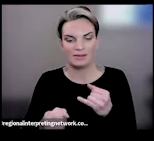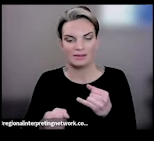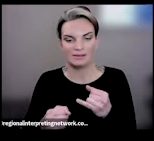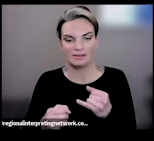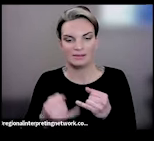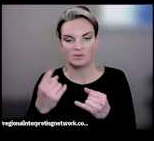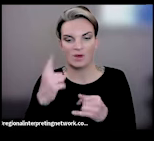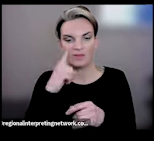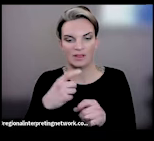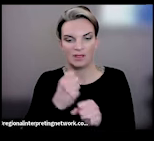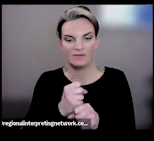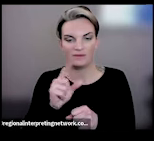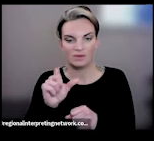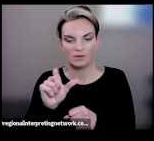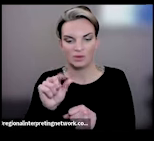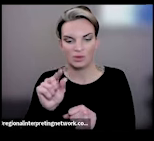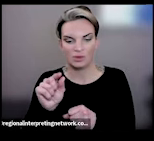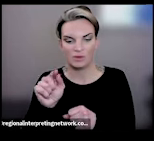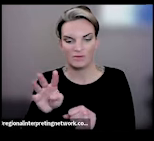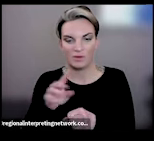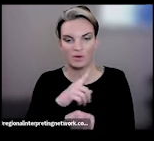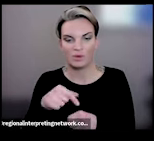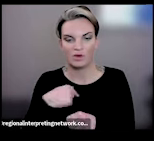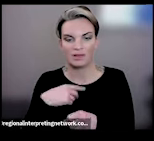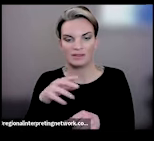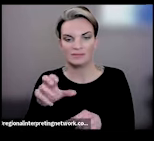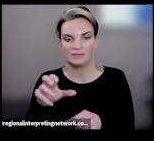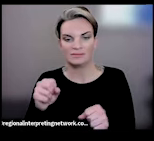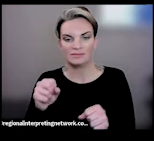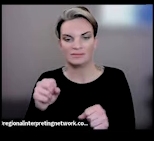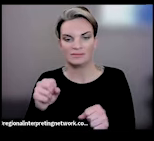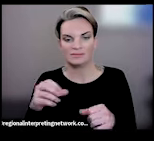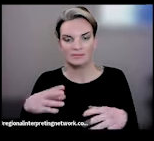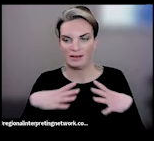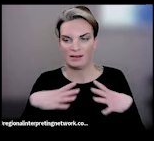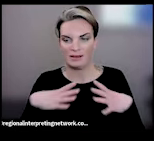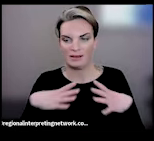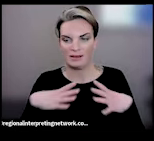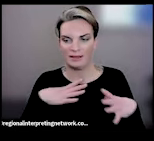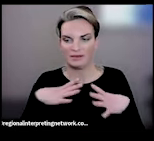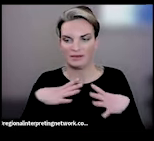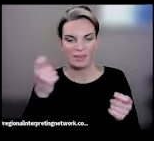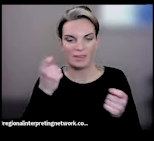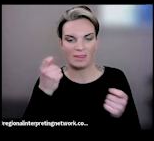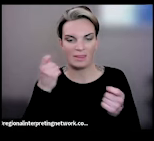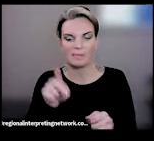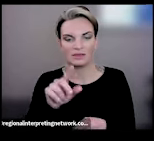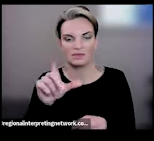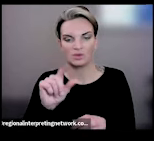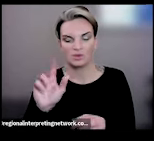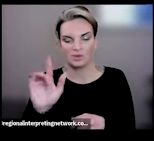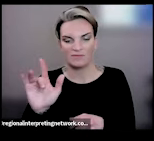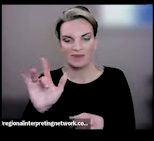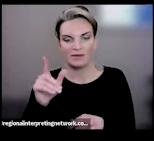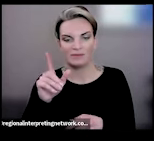the year 2024; we are taking a short break for the holidays, and we will be back in 2025 to round out